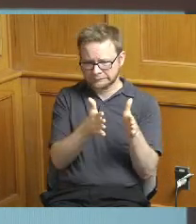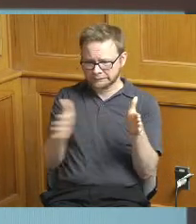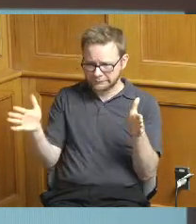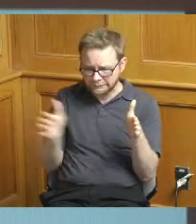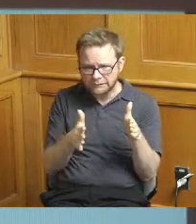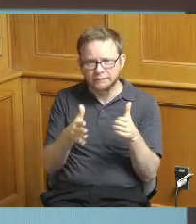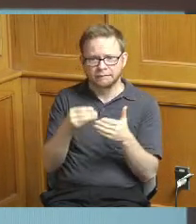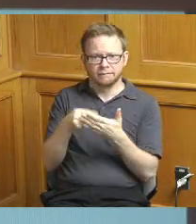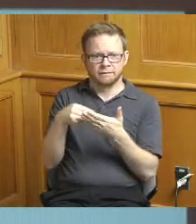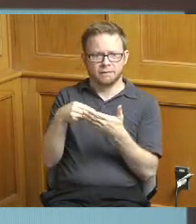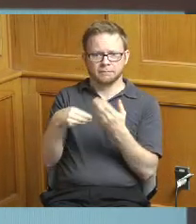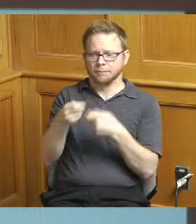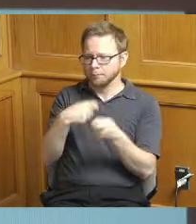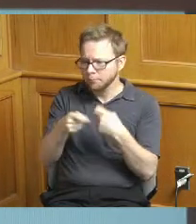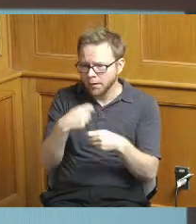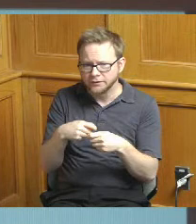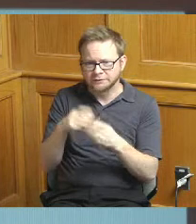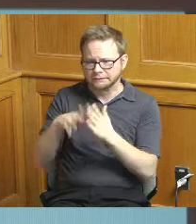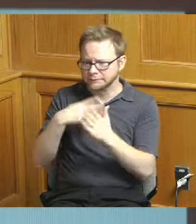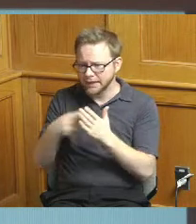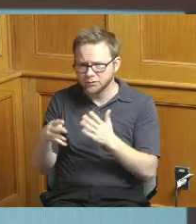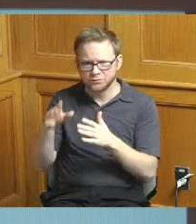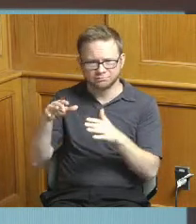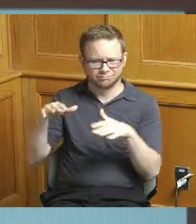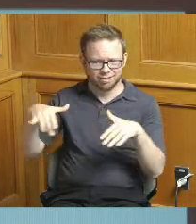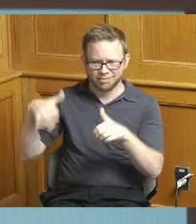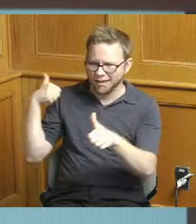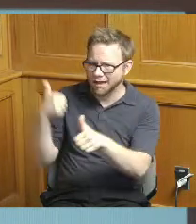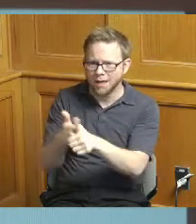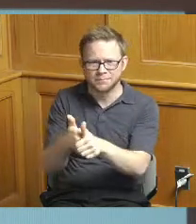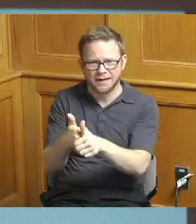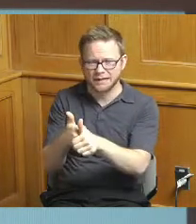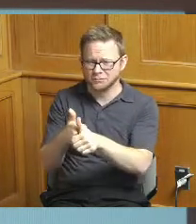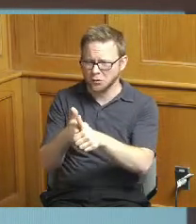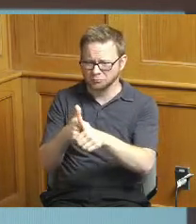they hadn't been updated since you know in the early 2000s when those projects were put into the